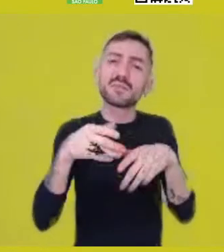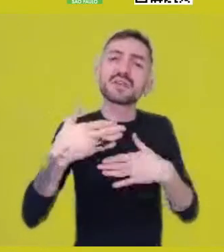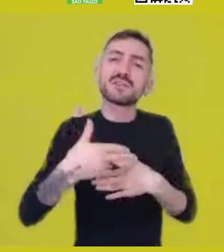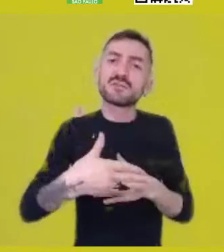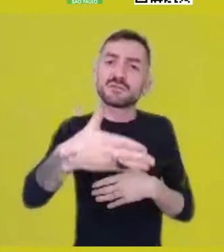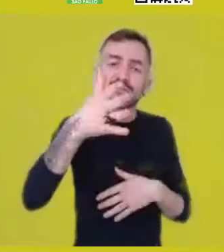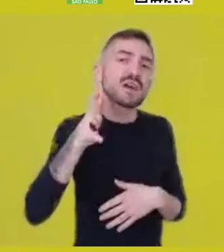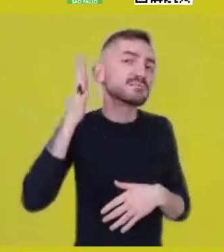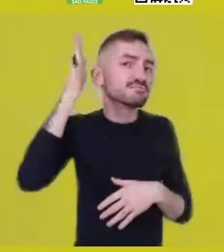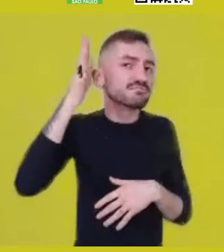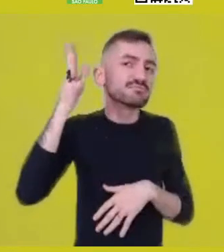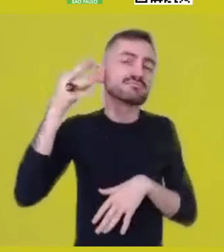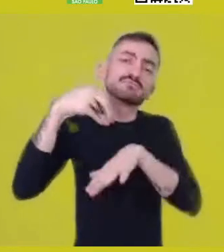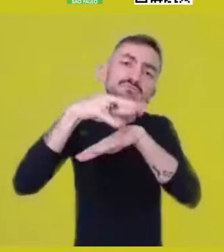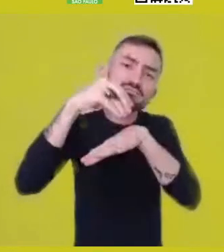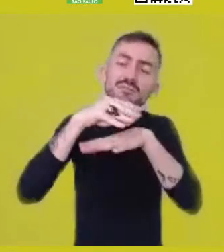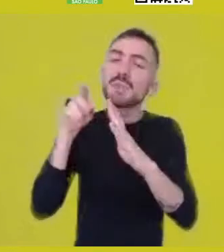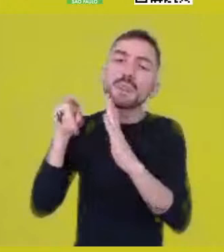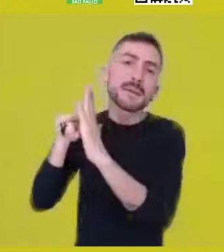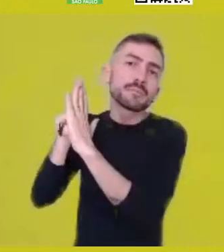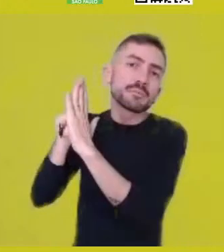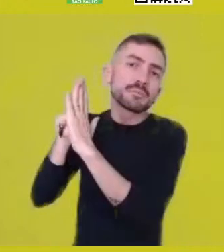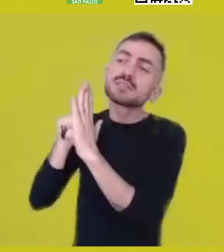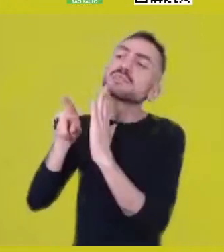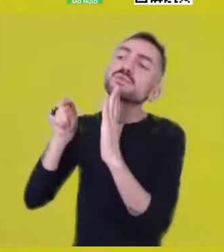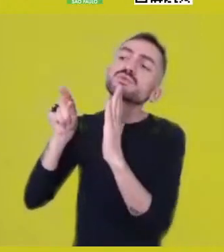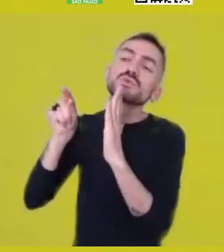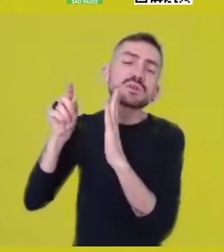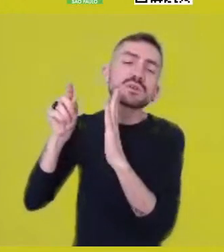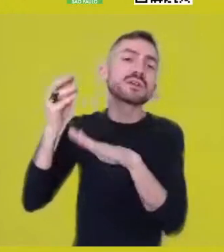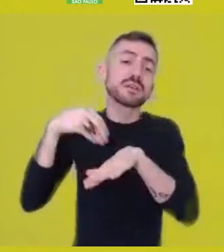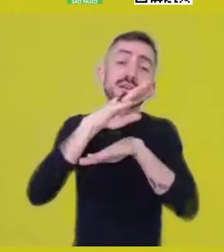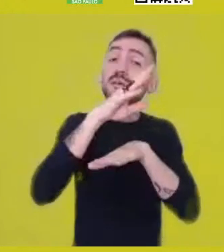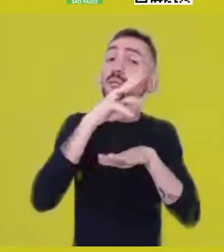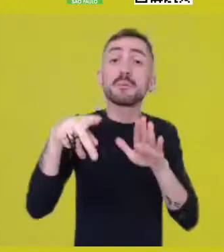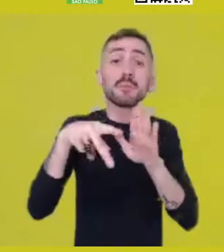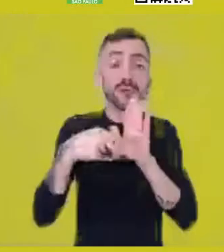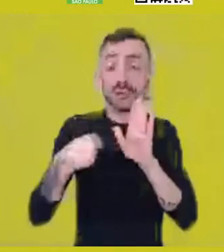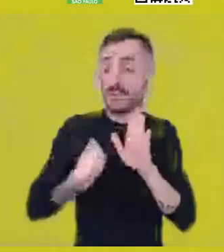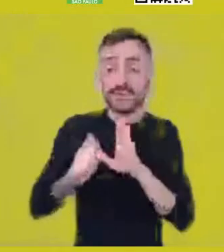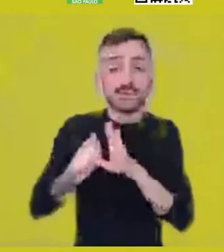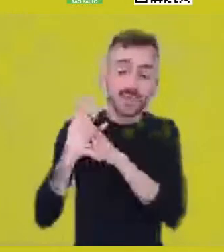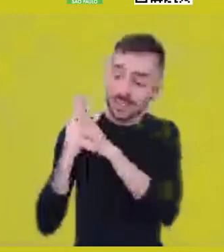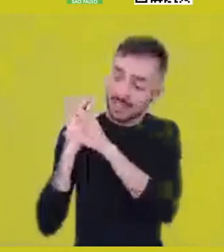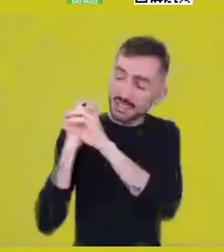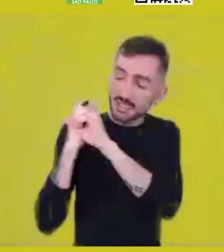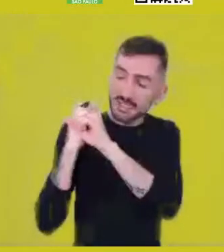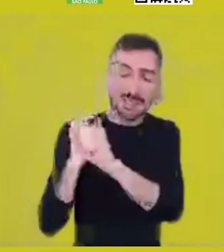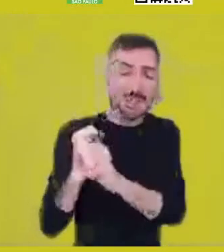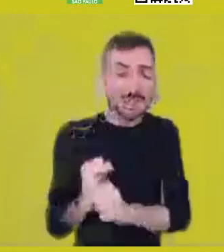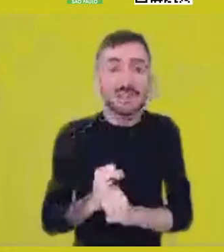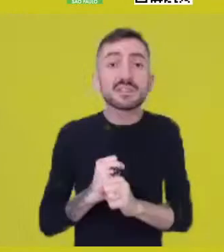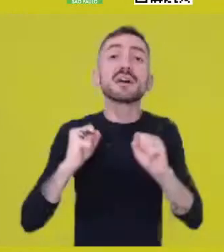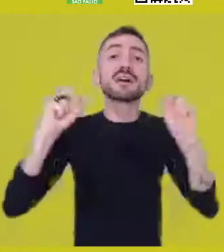their researches, which involve a lifetime dedicated to certain themes,